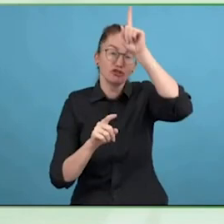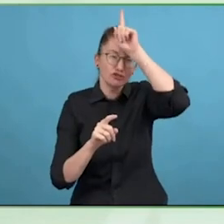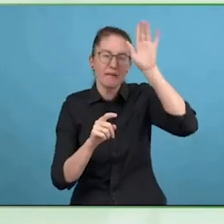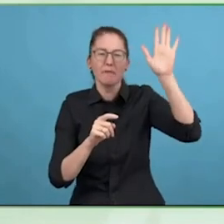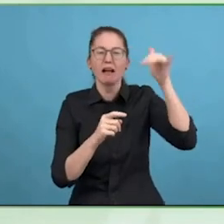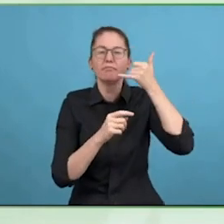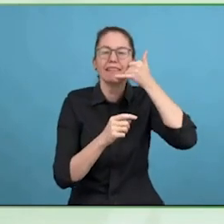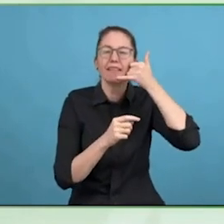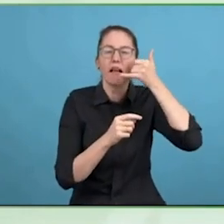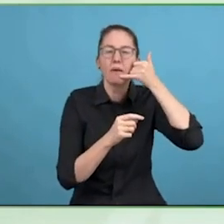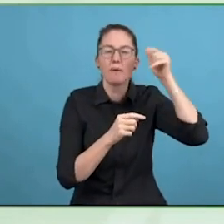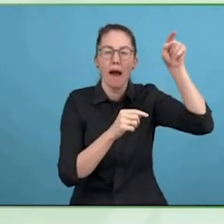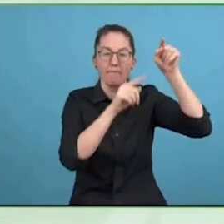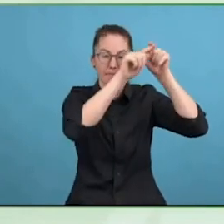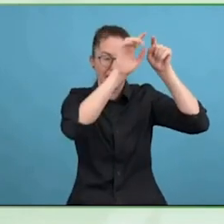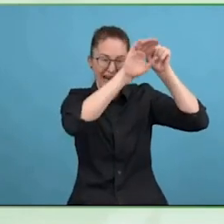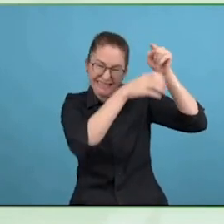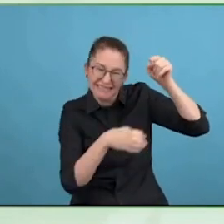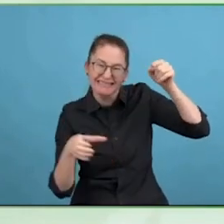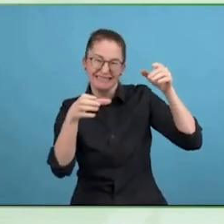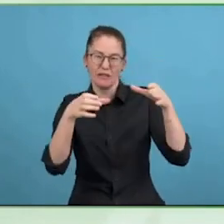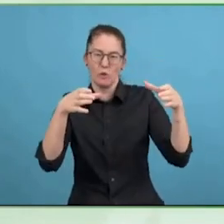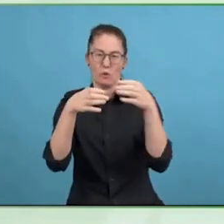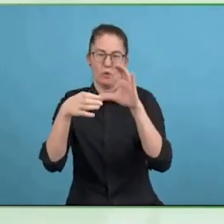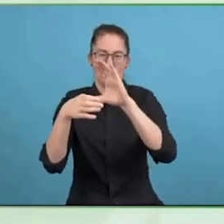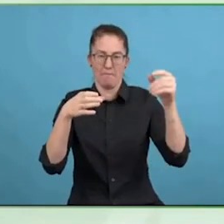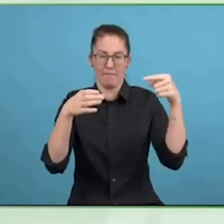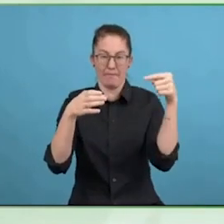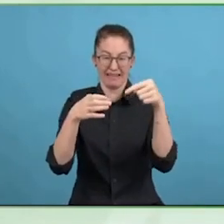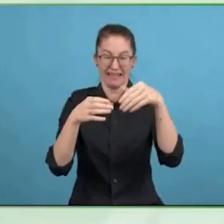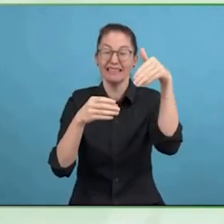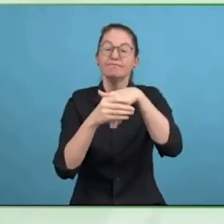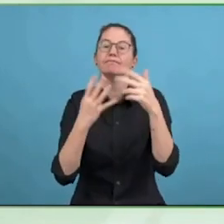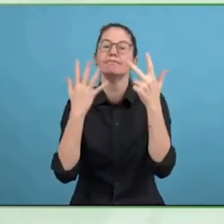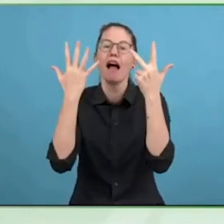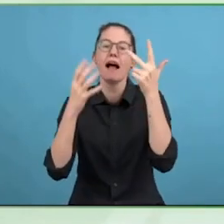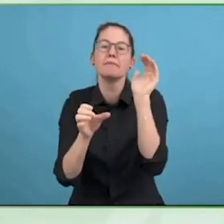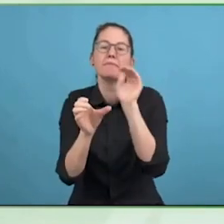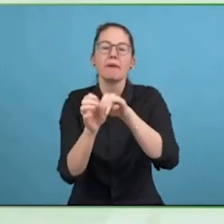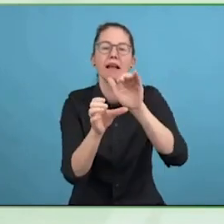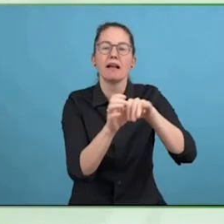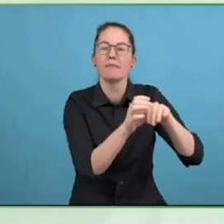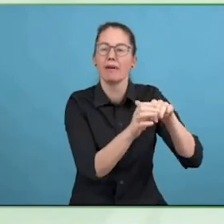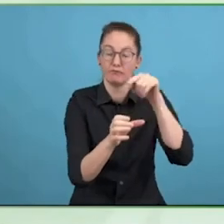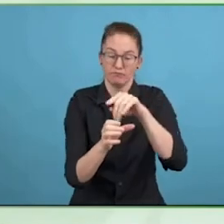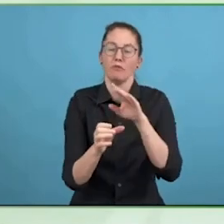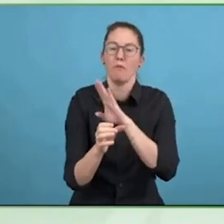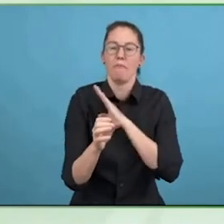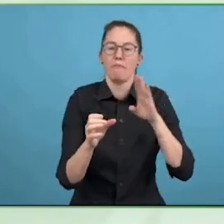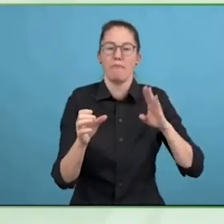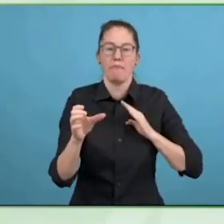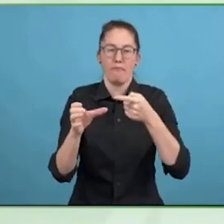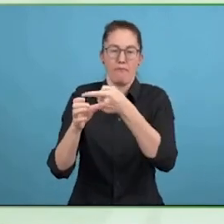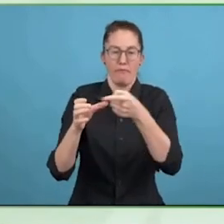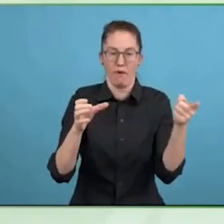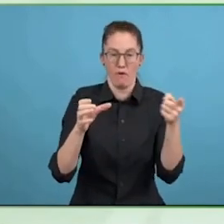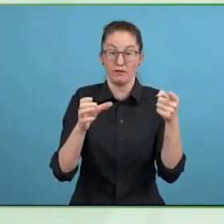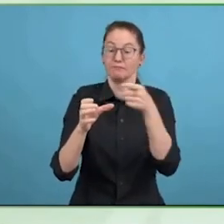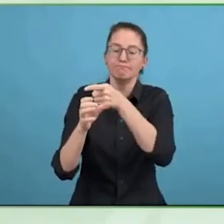public service and from the private sector. And of course the representatives of all three countries, Switzerland,